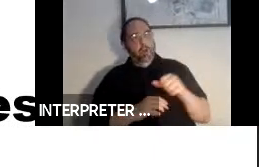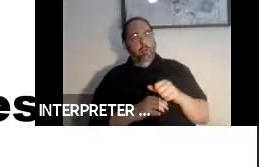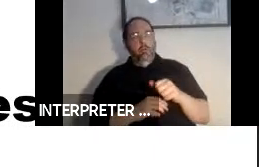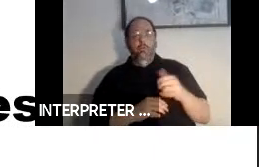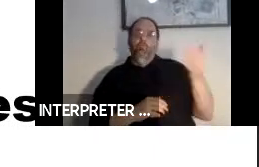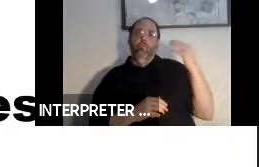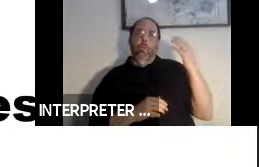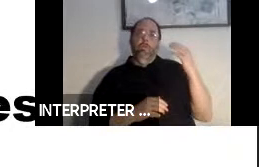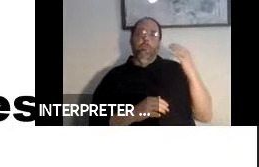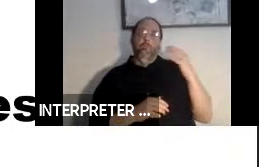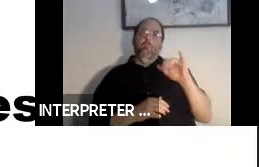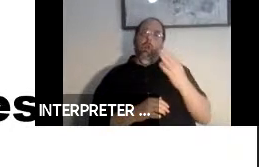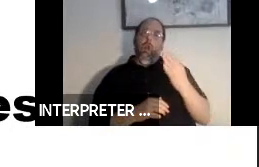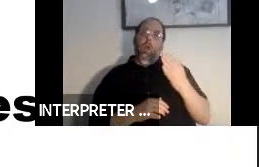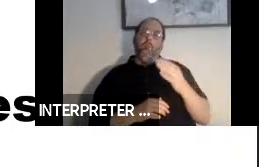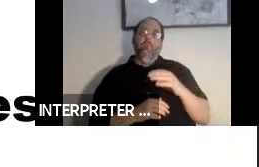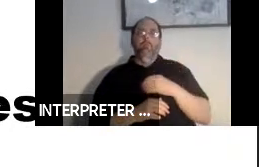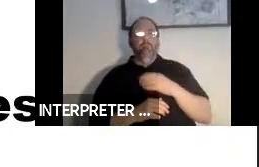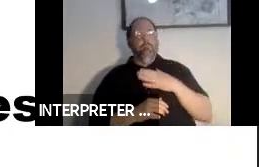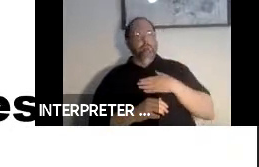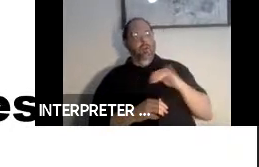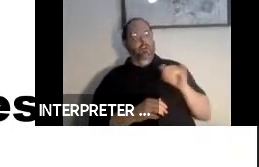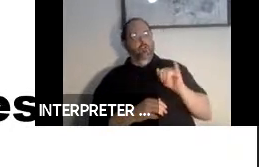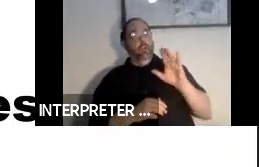was through Mutual Insurance that did things through the Bobby Standard. [00:51:24] She